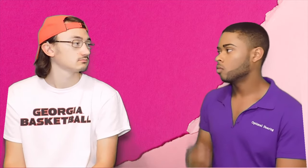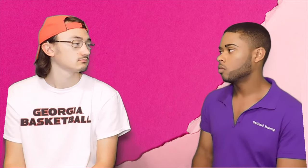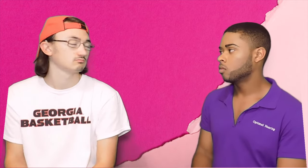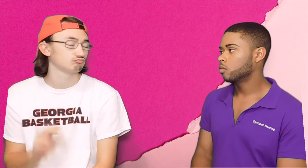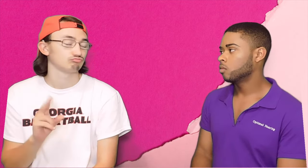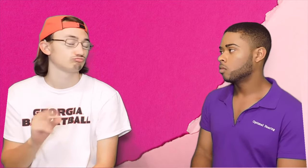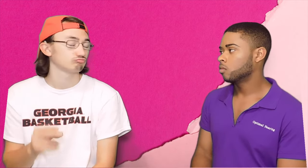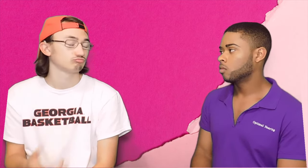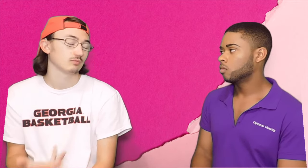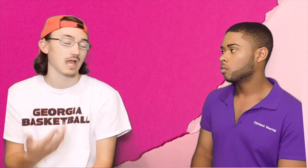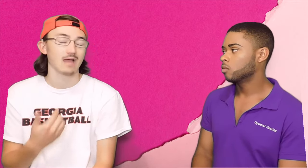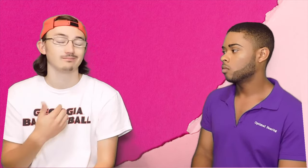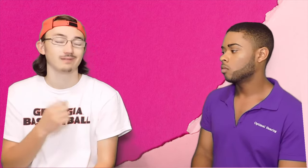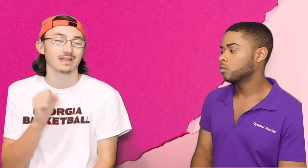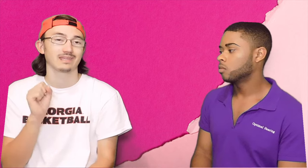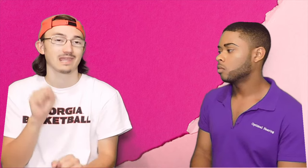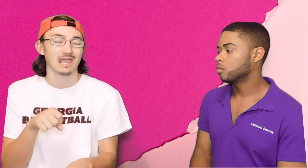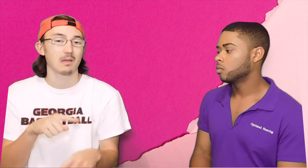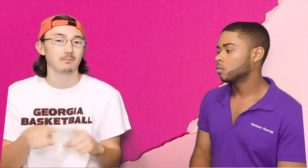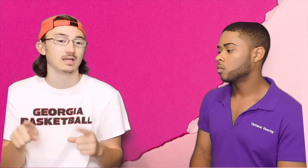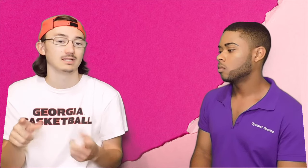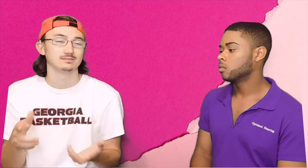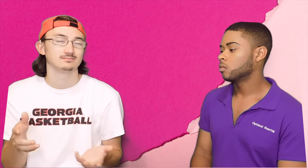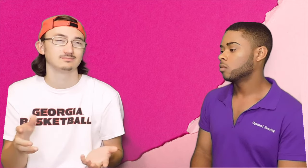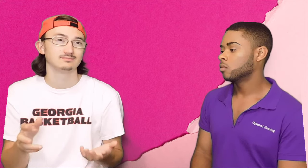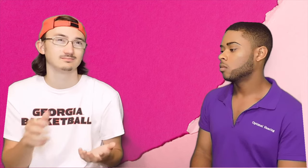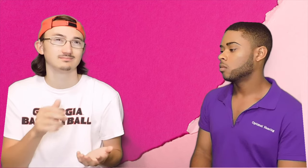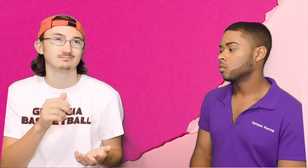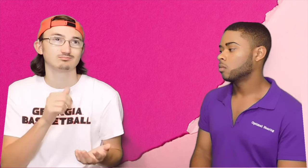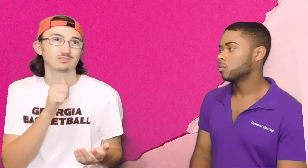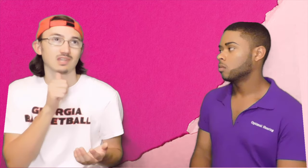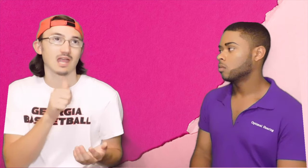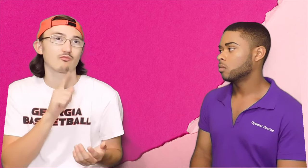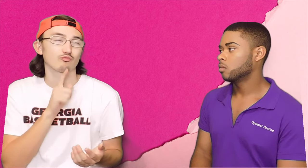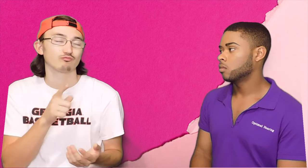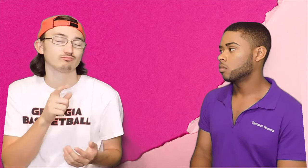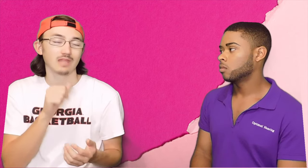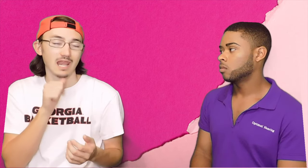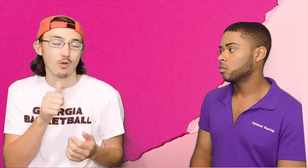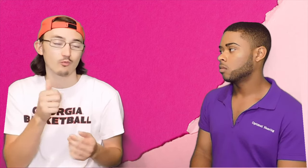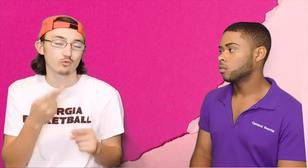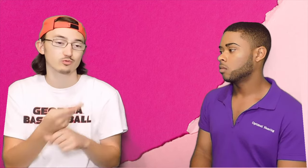Luke: No, I don't lip read. I can, but it's not..